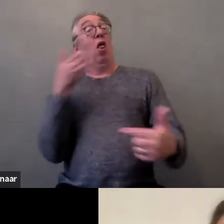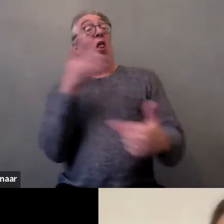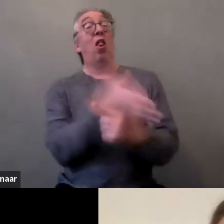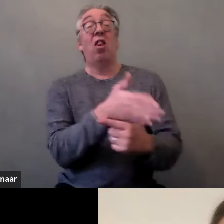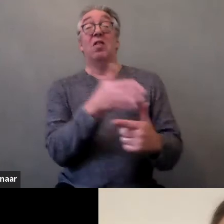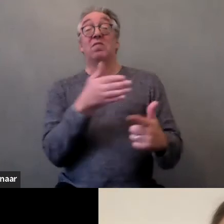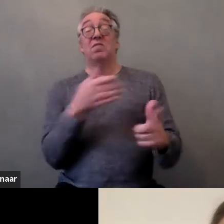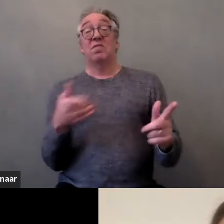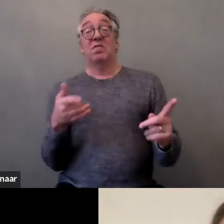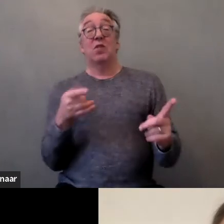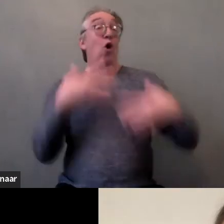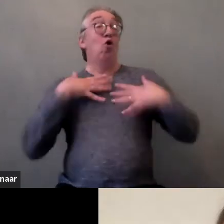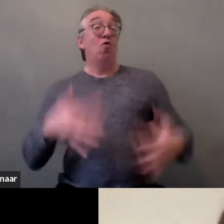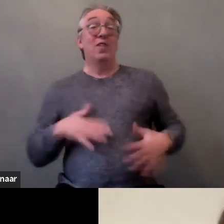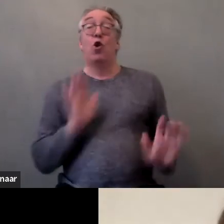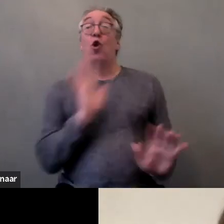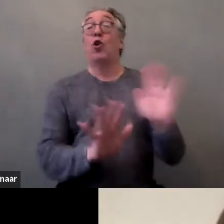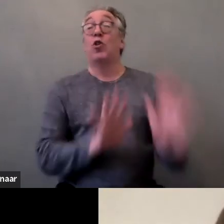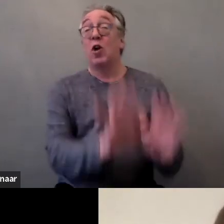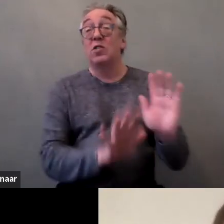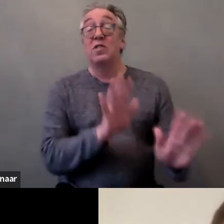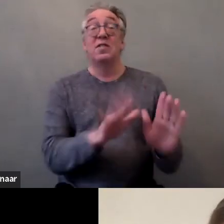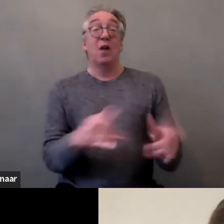to physical contact and to sexual assault and rape.